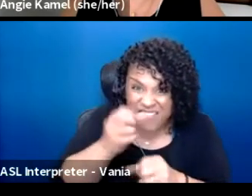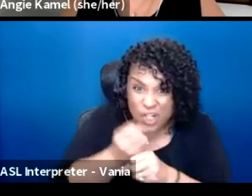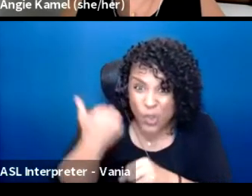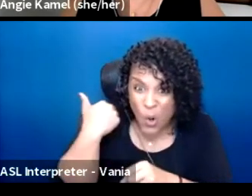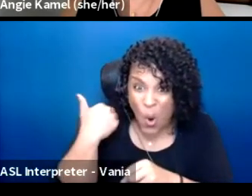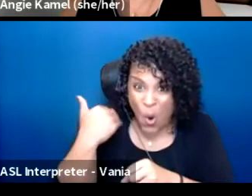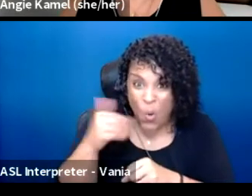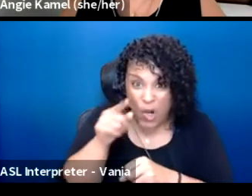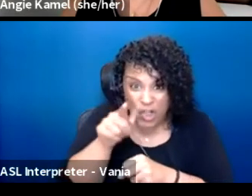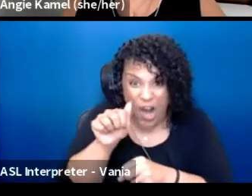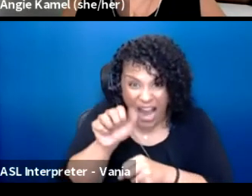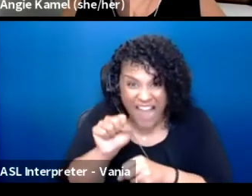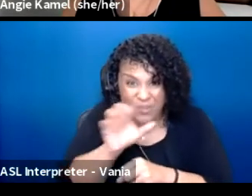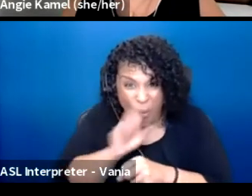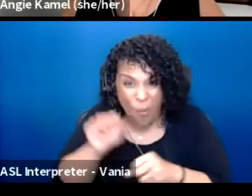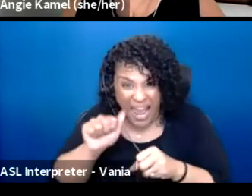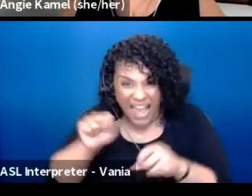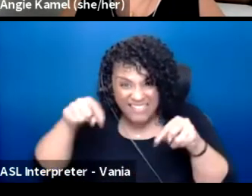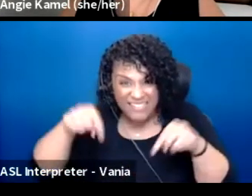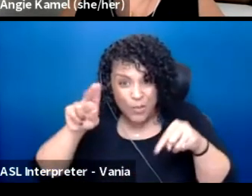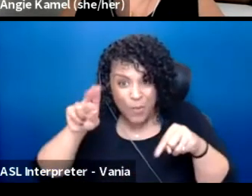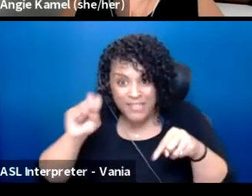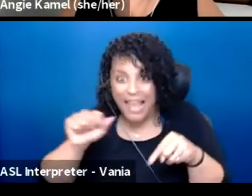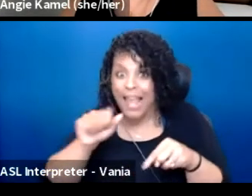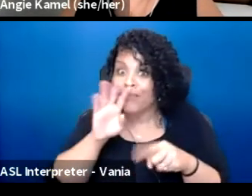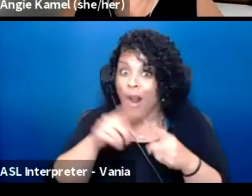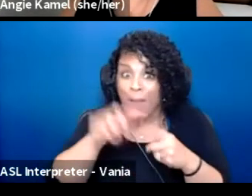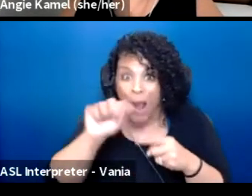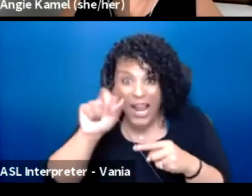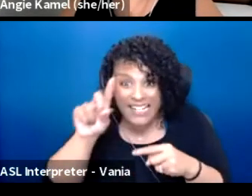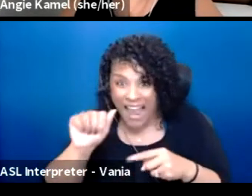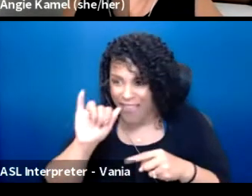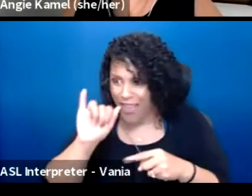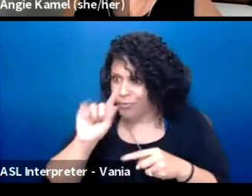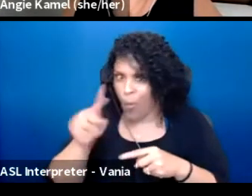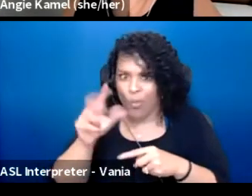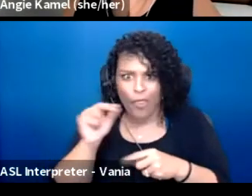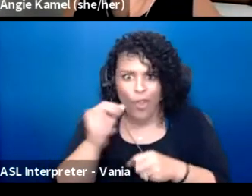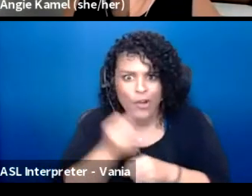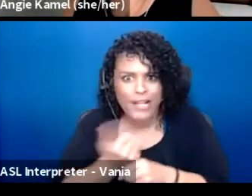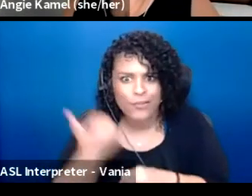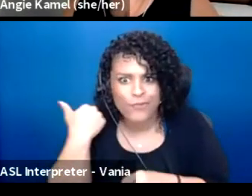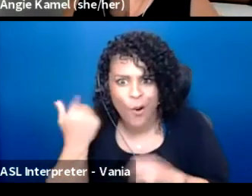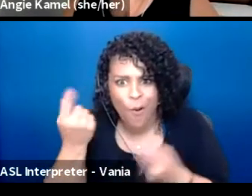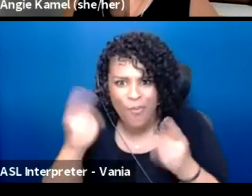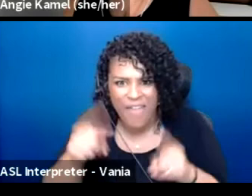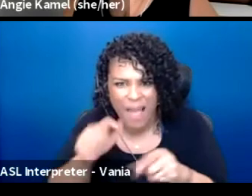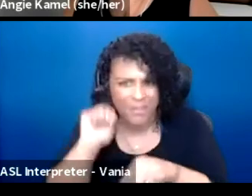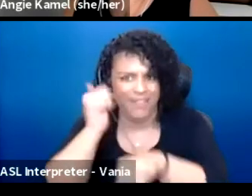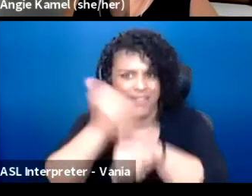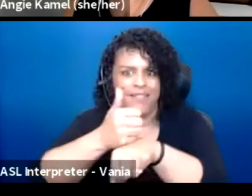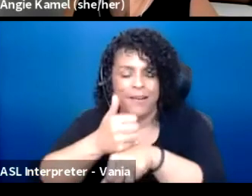desegregating itself. And if you get to the '88, that's only 30 years. So this is within living memory.